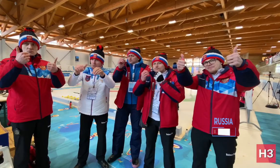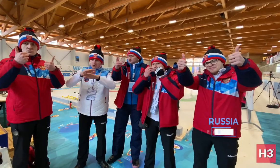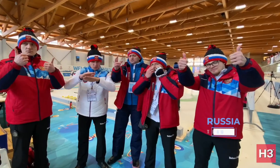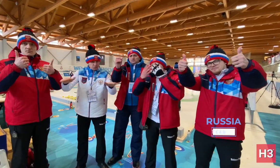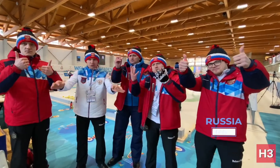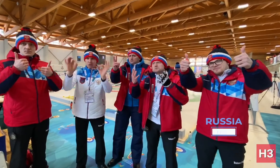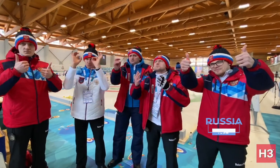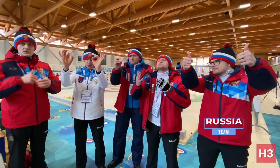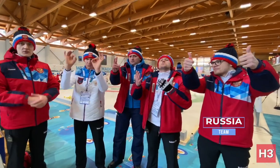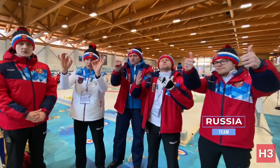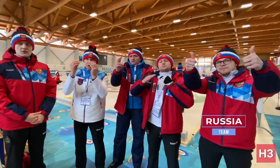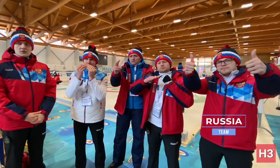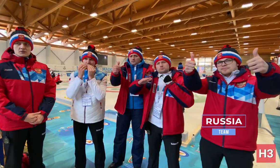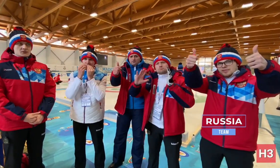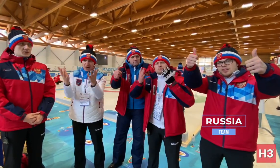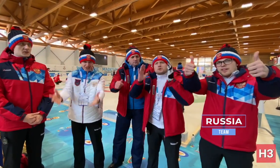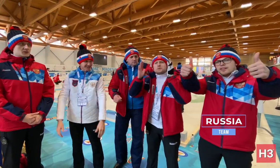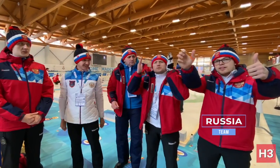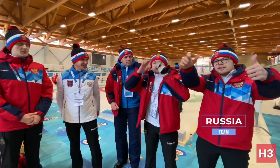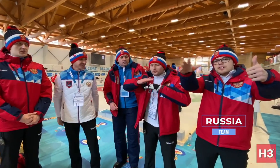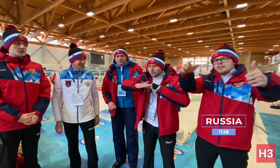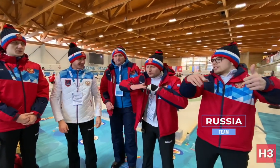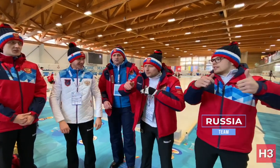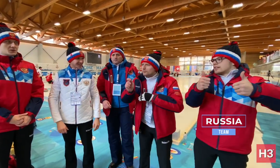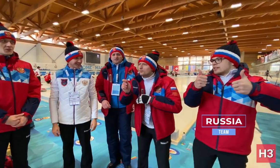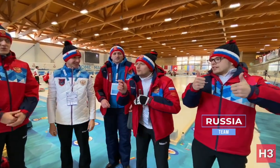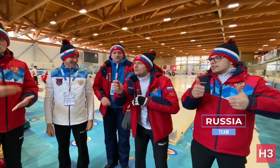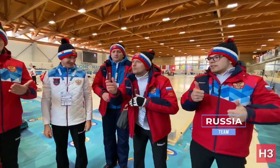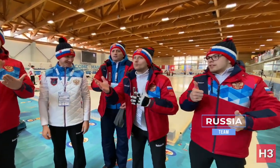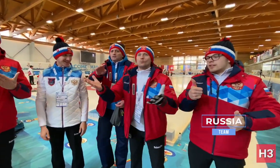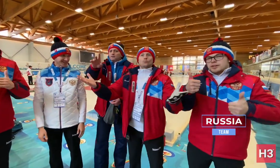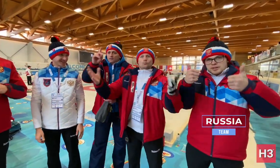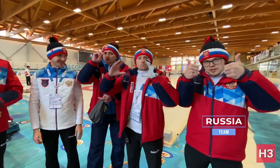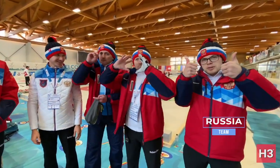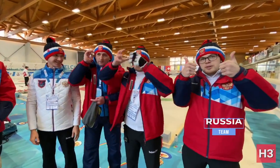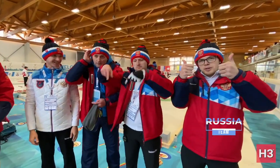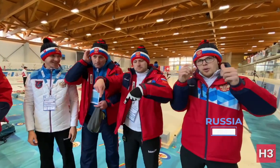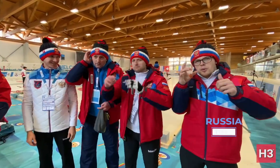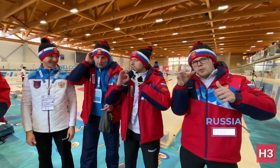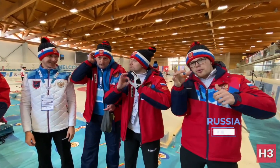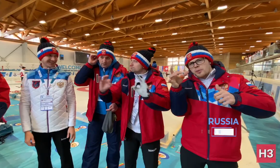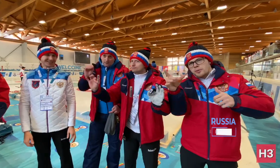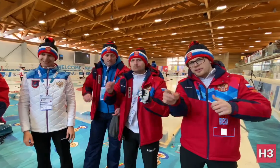Good! The ice's incredibly smooth. The venue is very good.